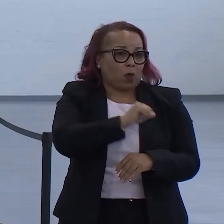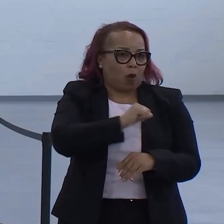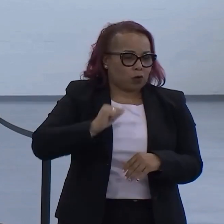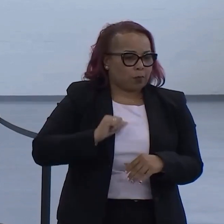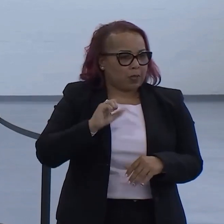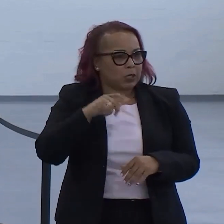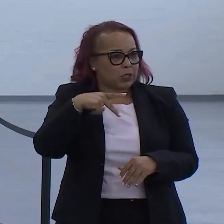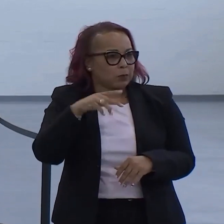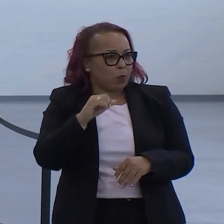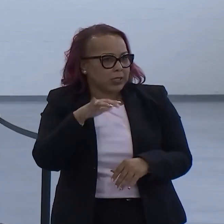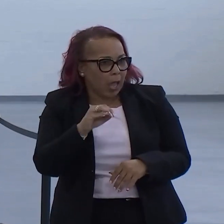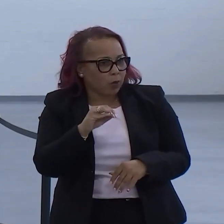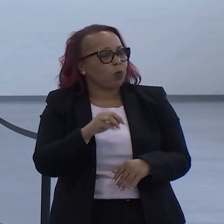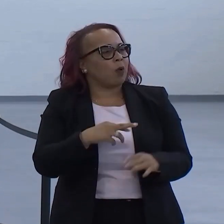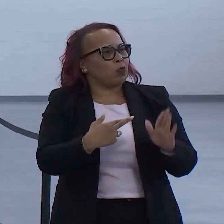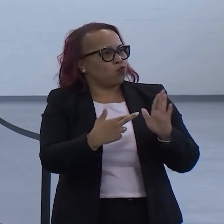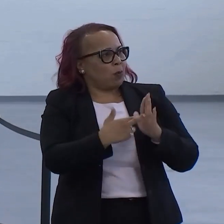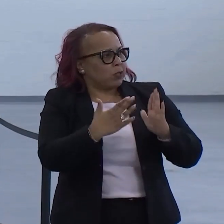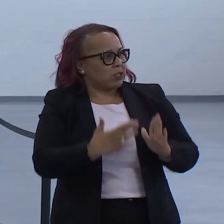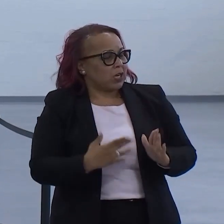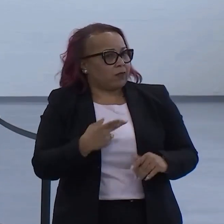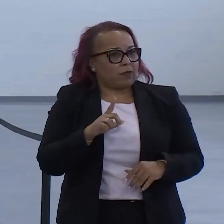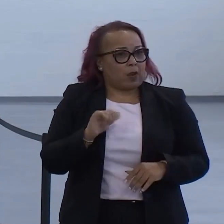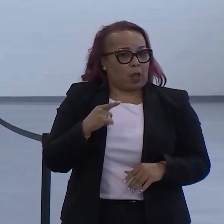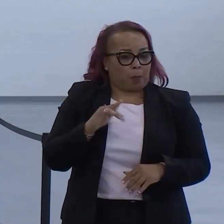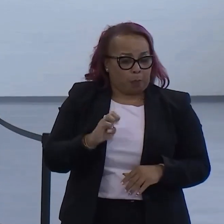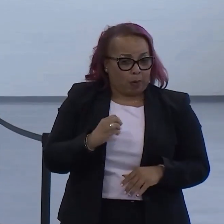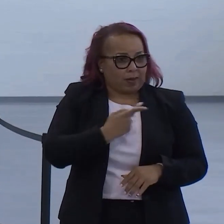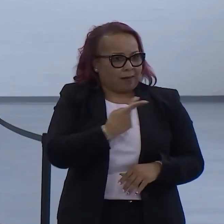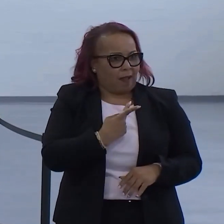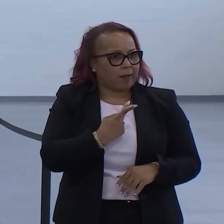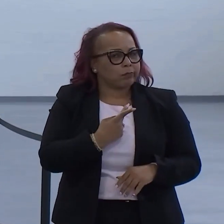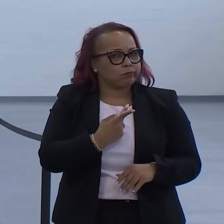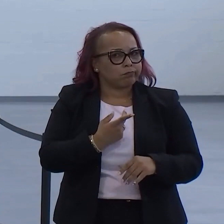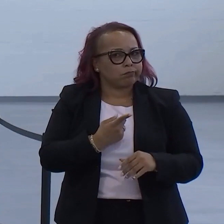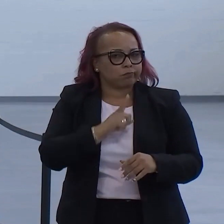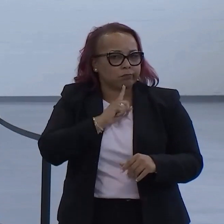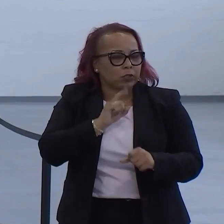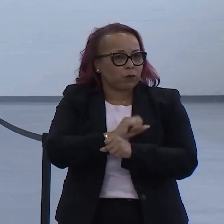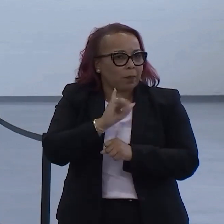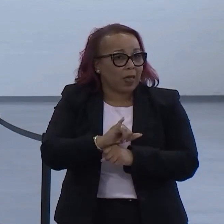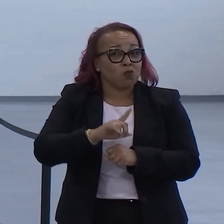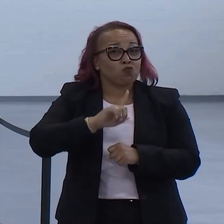and Representative Lapointe and I can confirm this is so reaching its into every aspect of it.